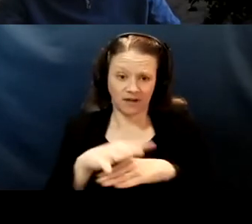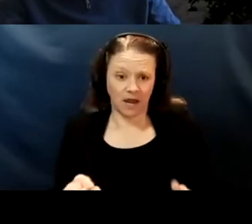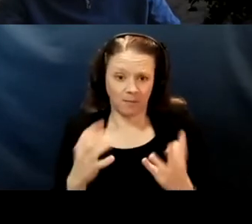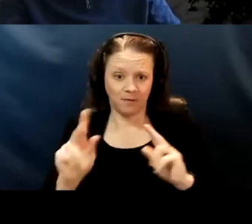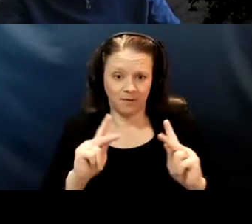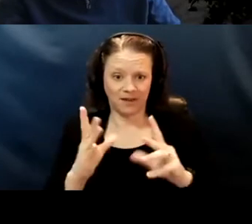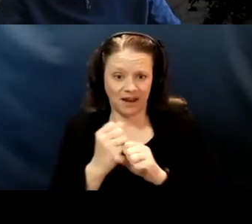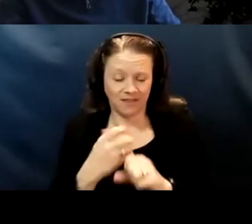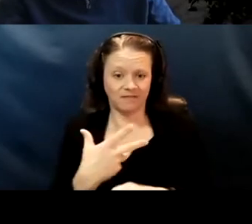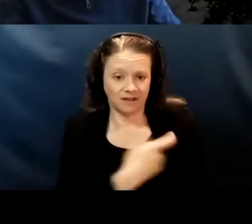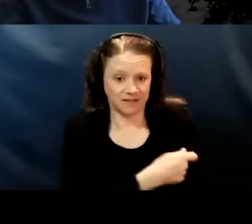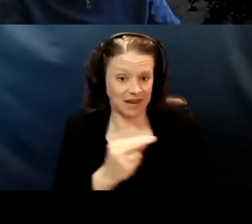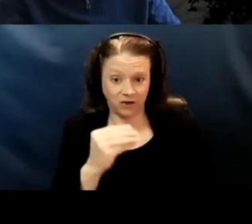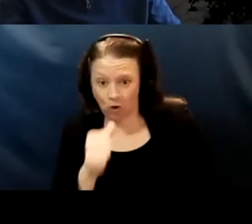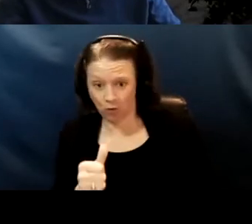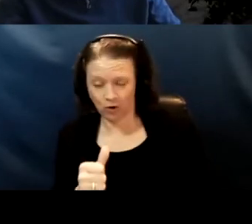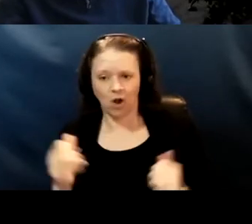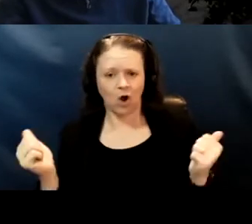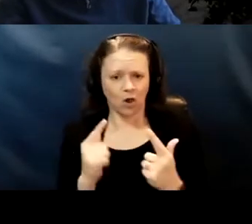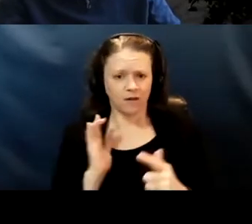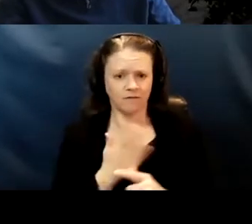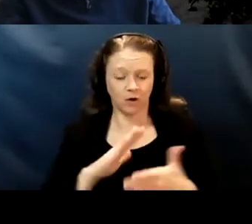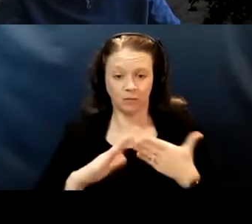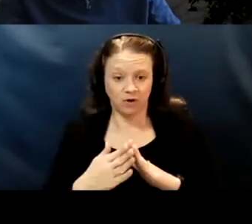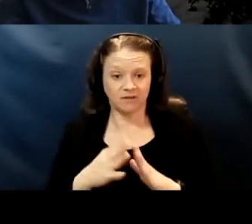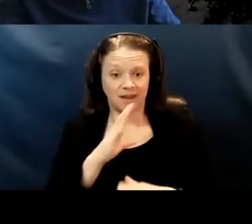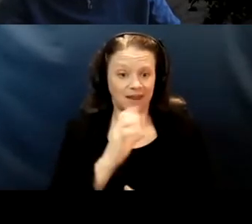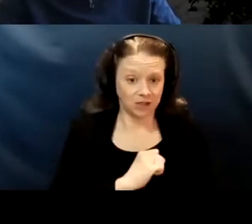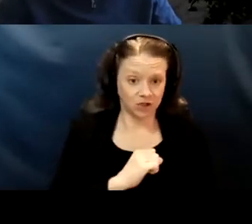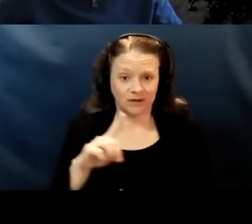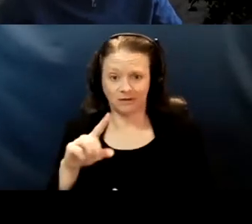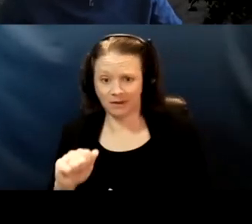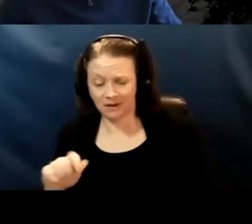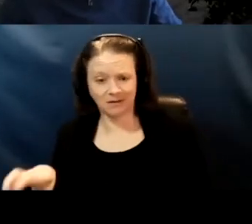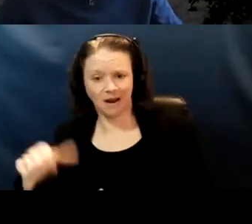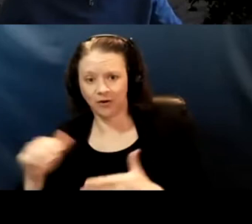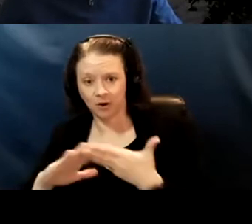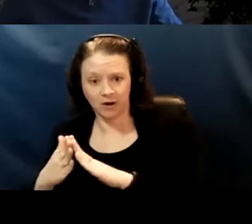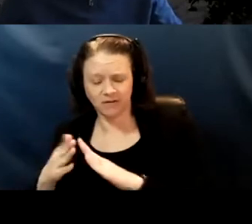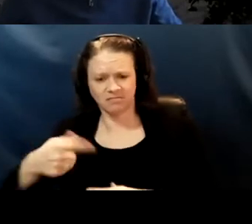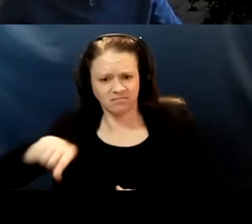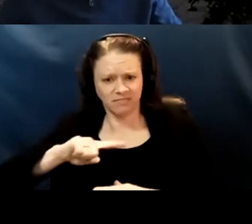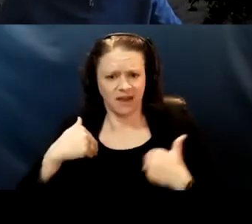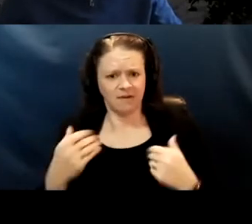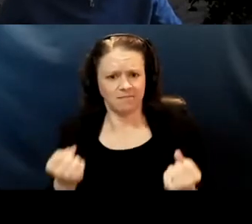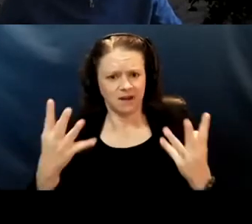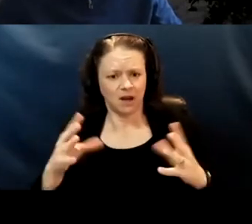all of our communities, aging, disability and others, have many opportunities to continue to work together. And then the last thing I would flag